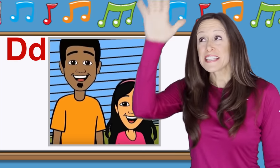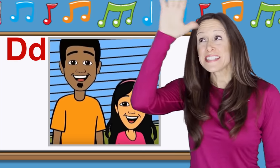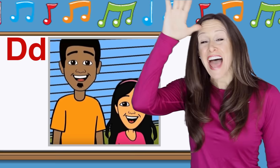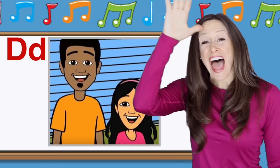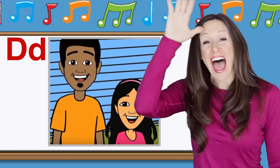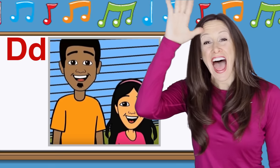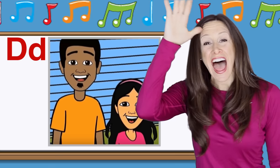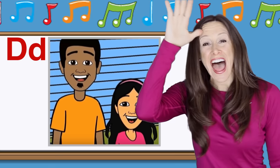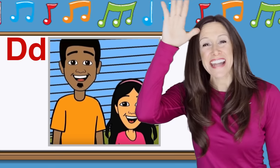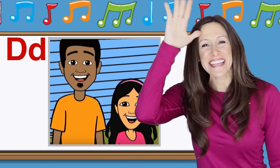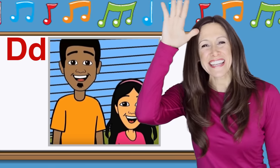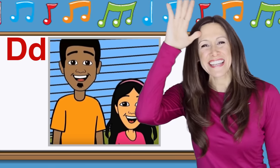D is for Daddy